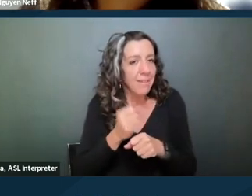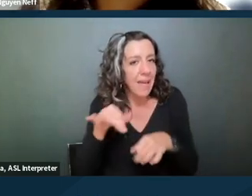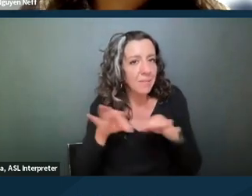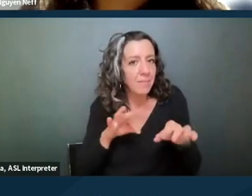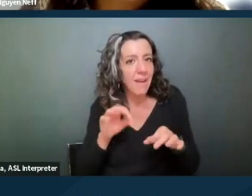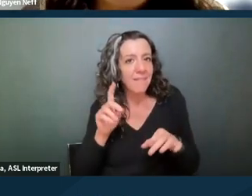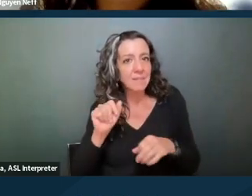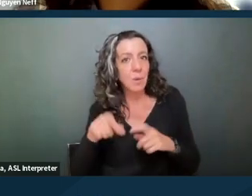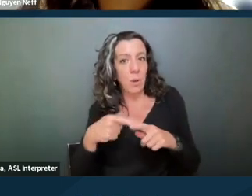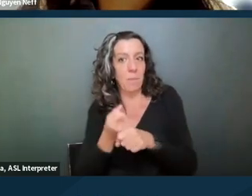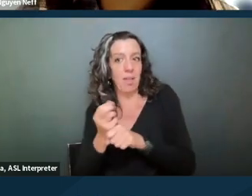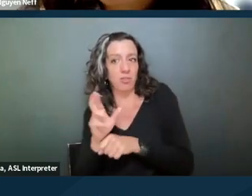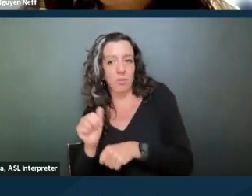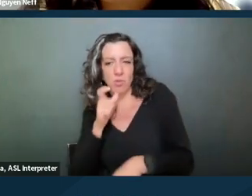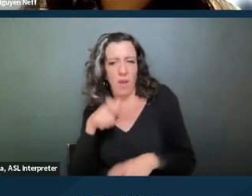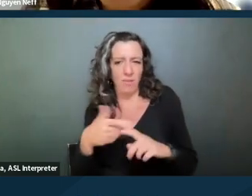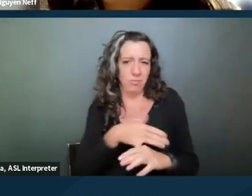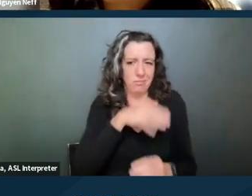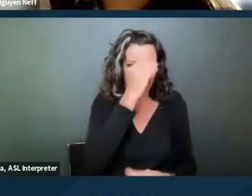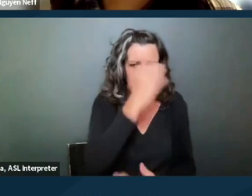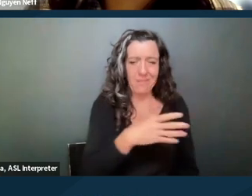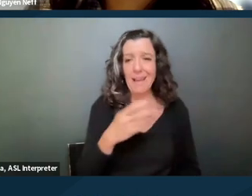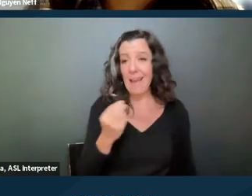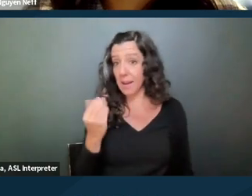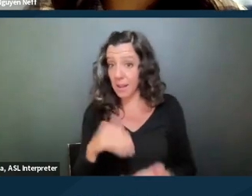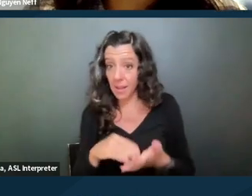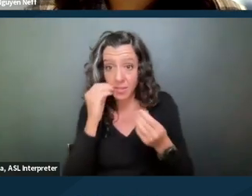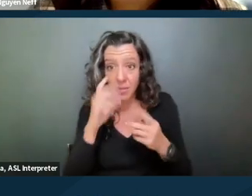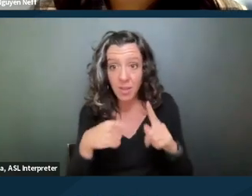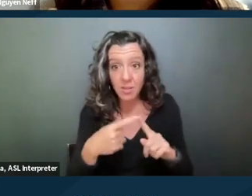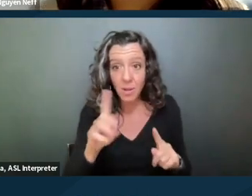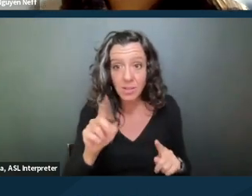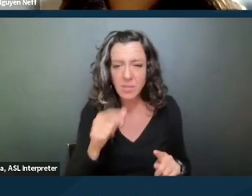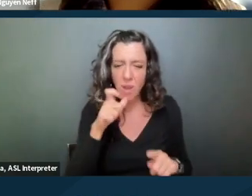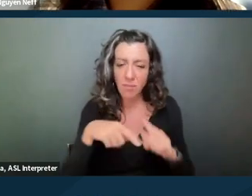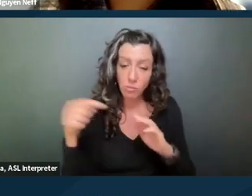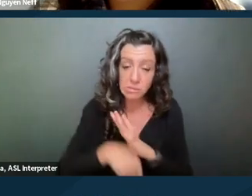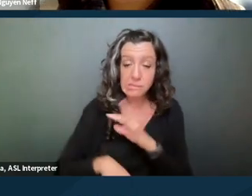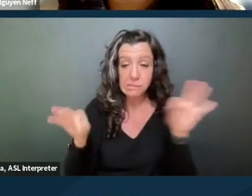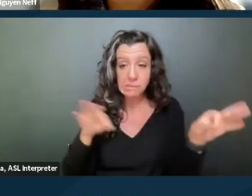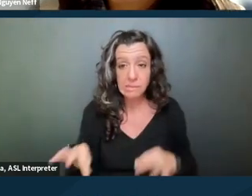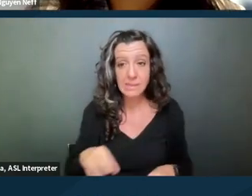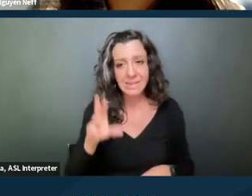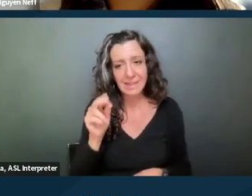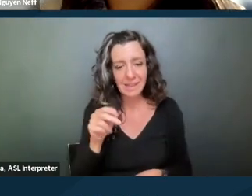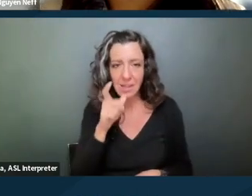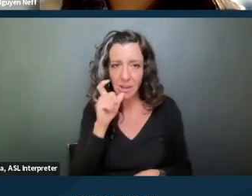the information that you're giving about your disability, you don't have to give a diagnosis, you don't have to give detailed information.